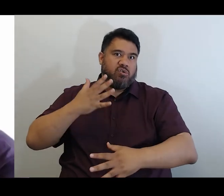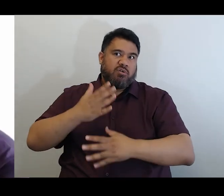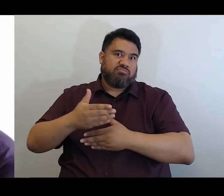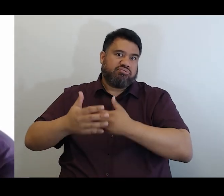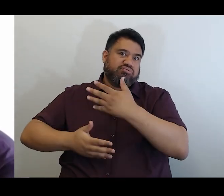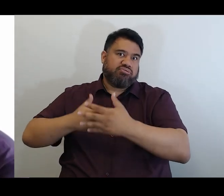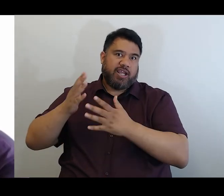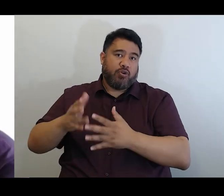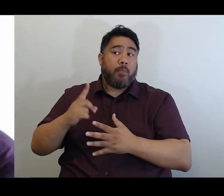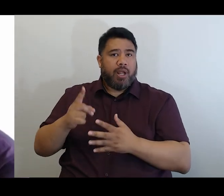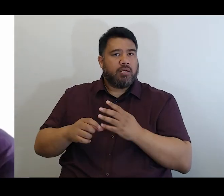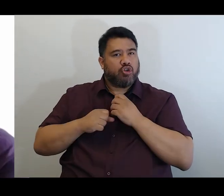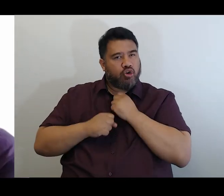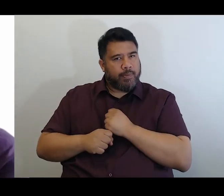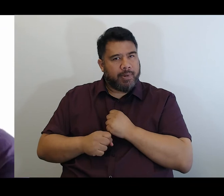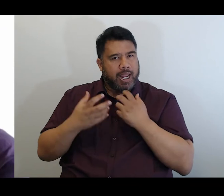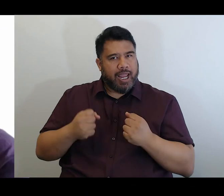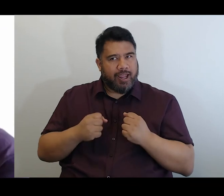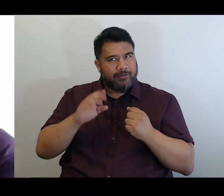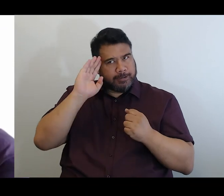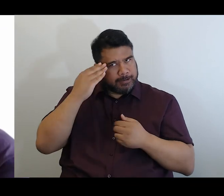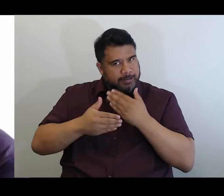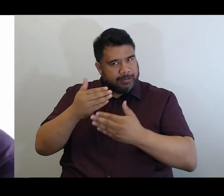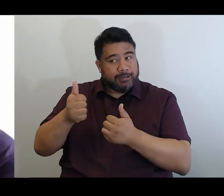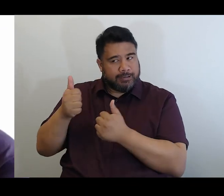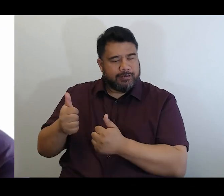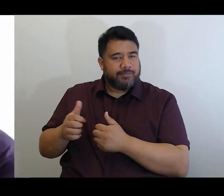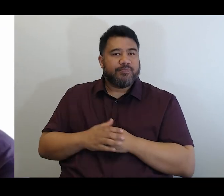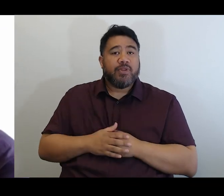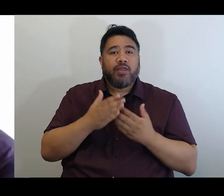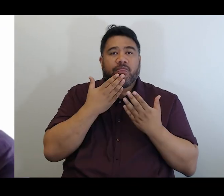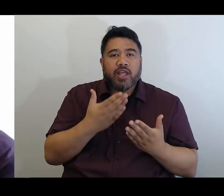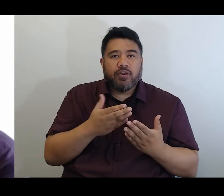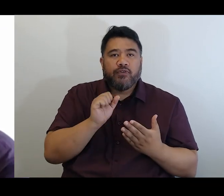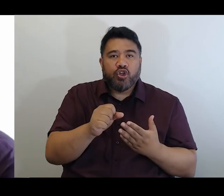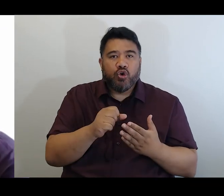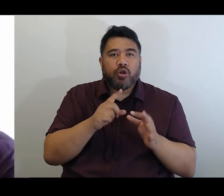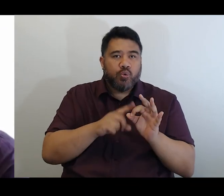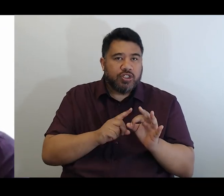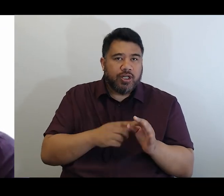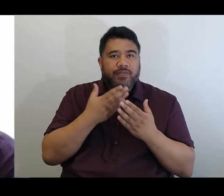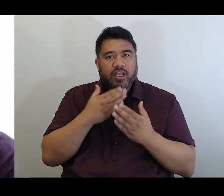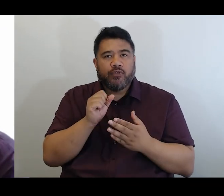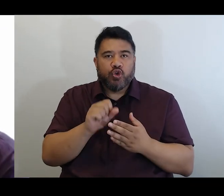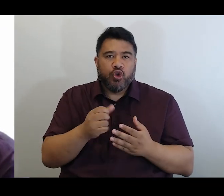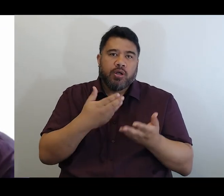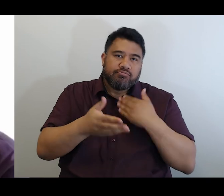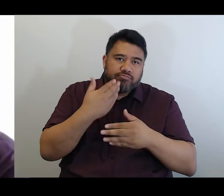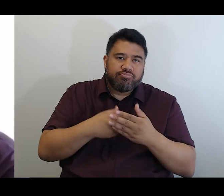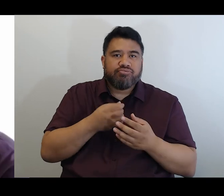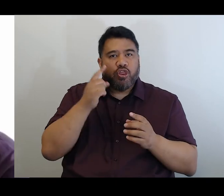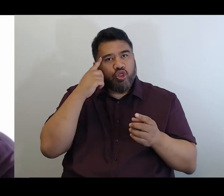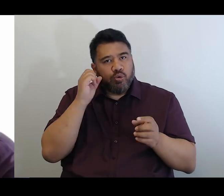So thank you again for your suggestions and views, and I'd like to hand over to Peter to lead us and a closing karakia.